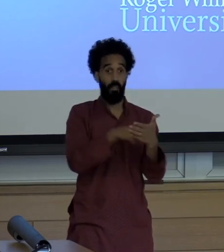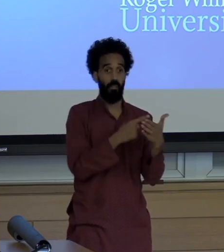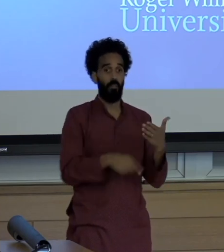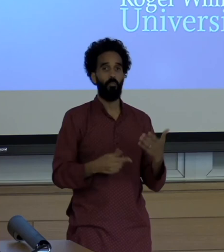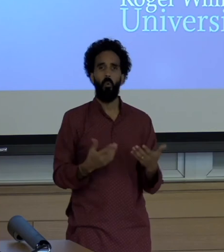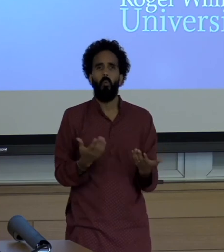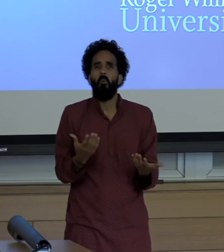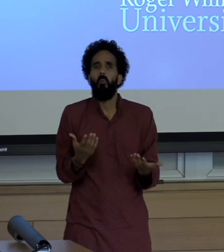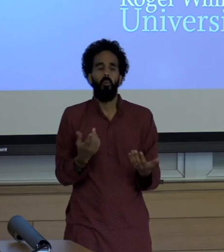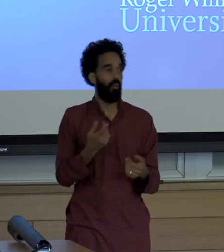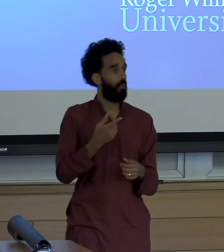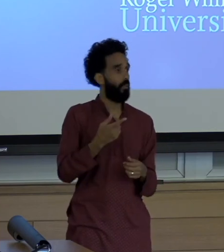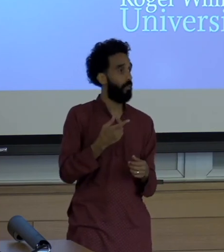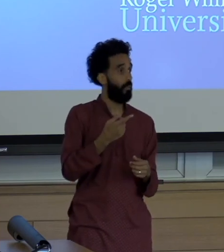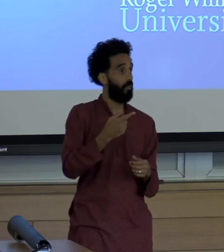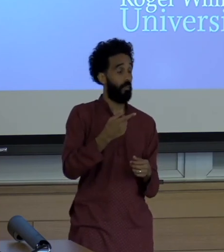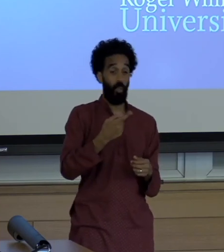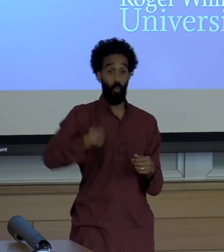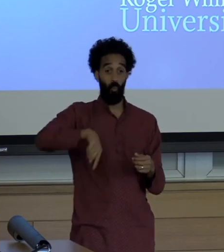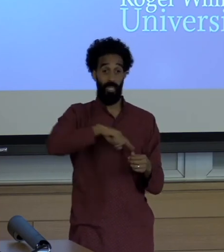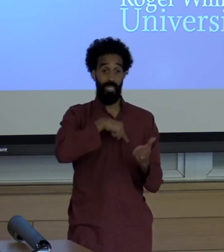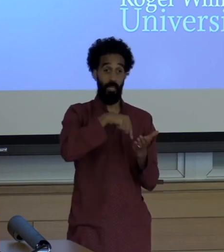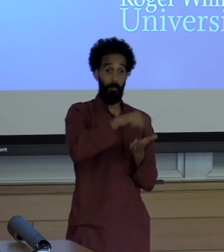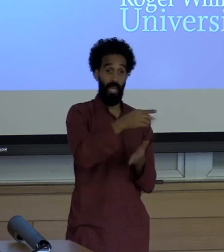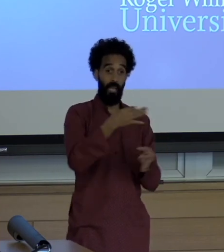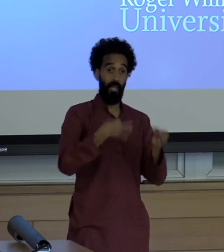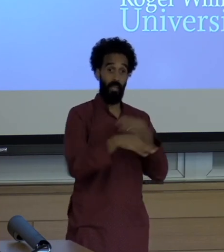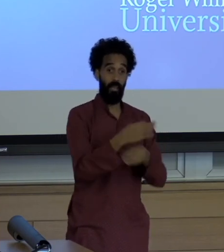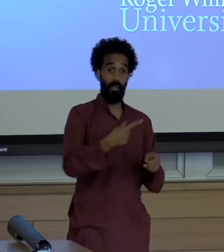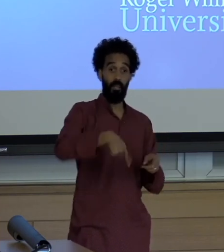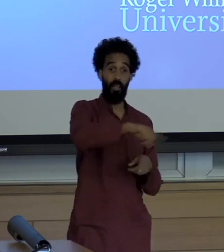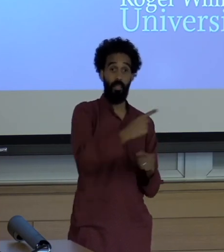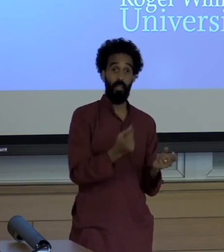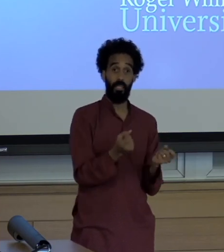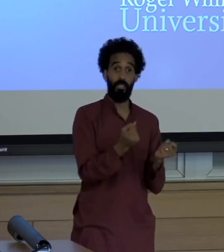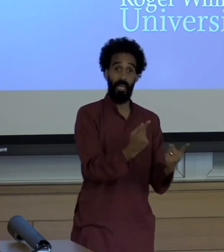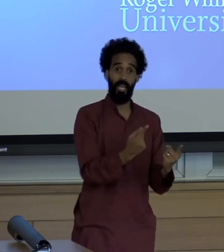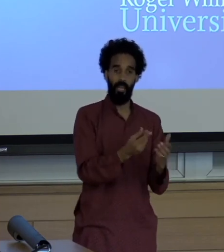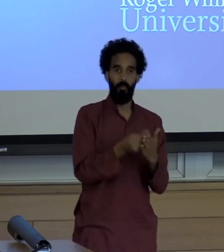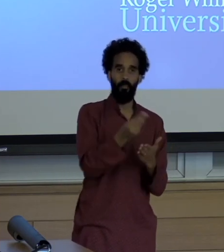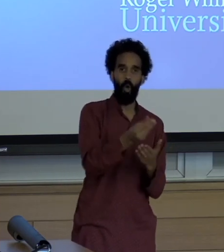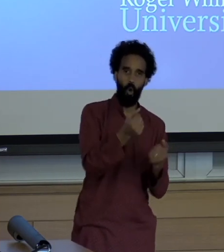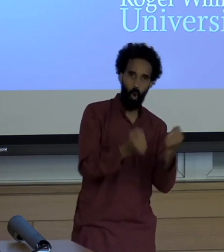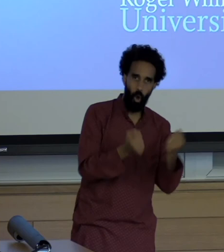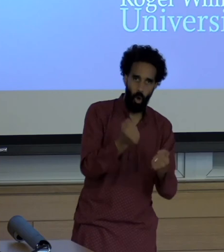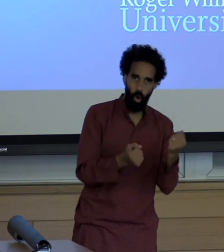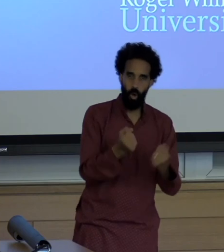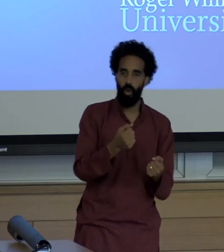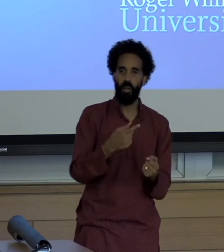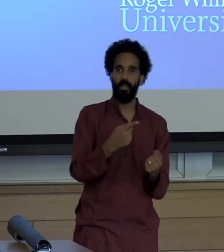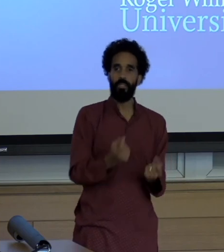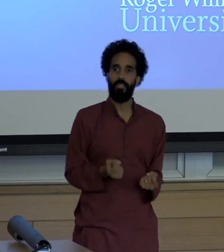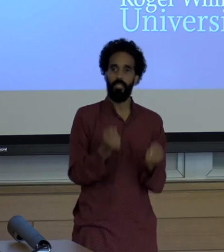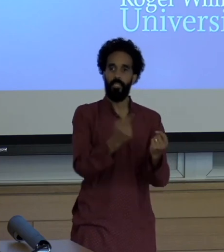Payments in reparations and they went and spent that money buying a car or you know, they spent all the money we gave them